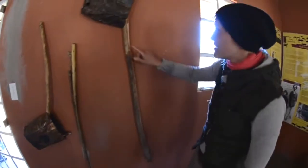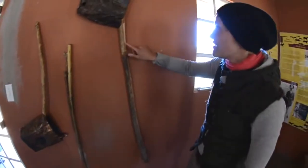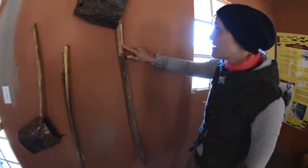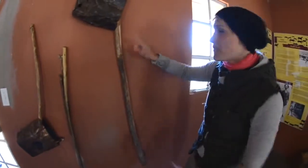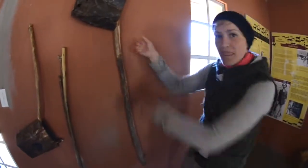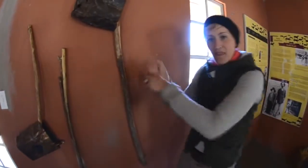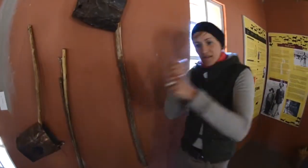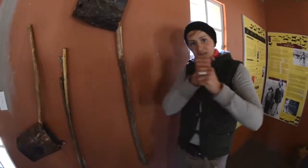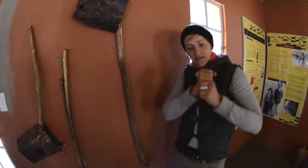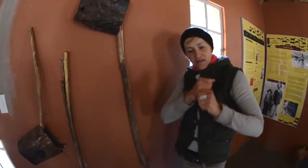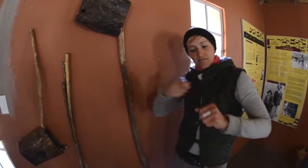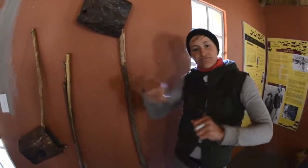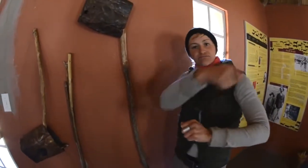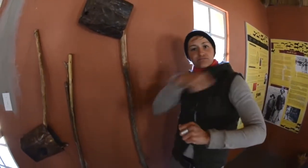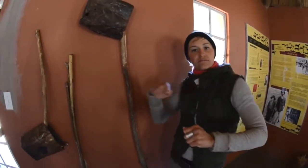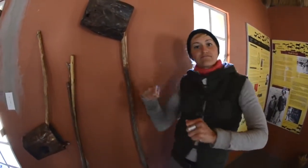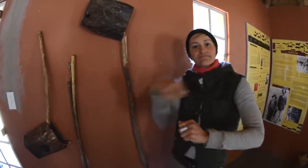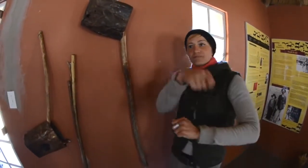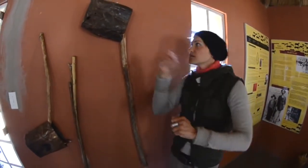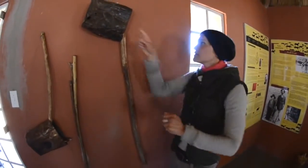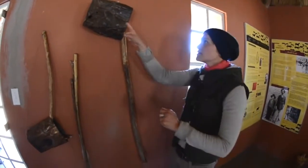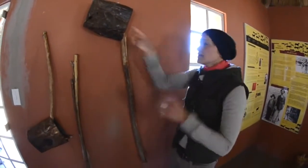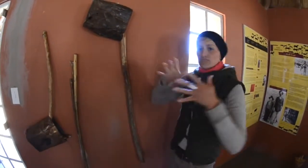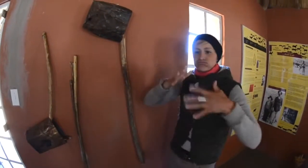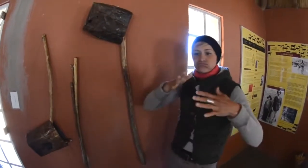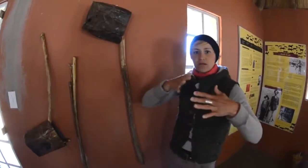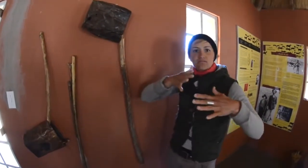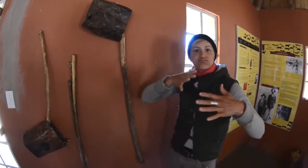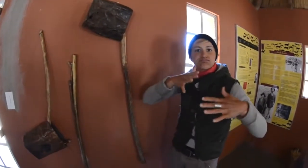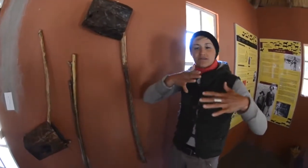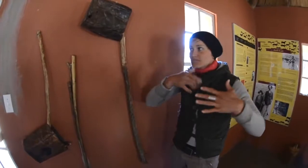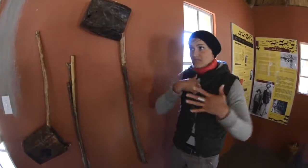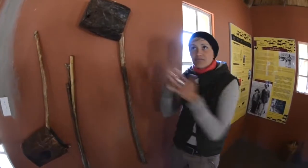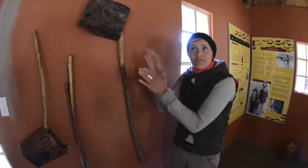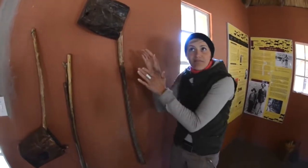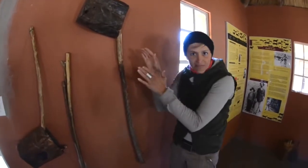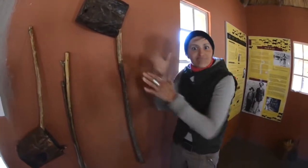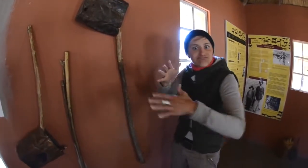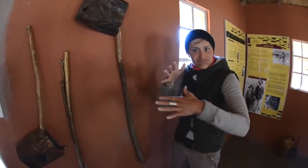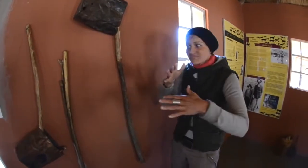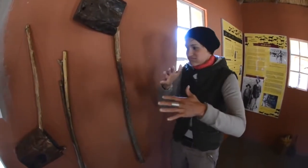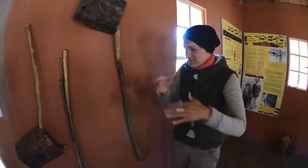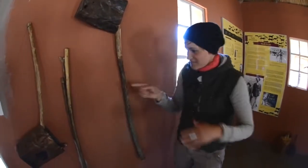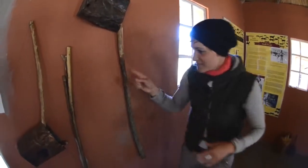This on the wall, you strum on the wood and the top part vibrates, making music.